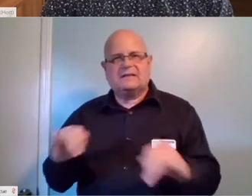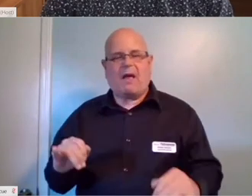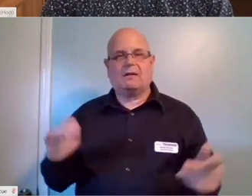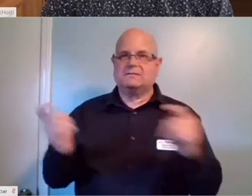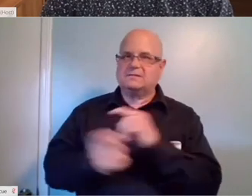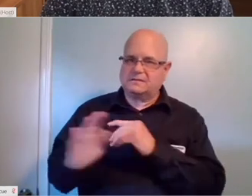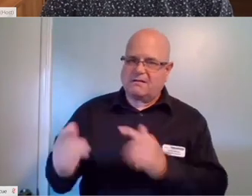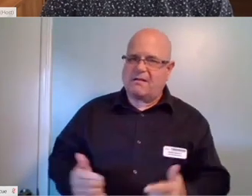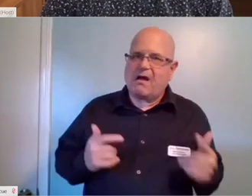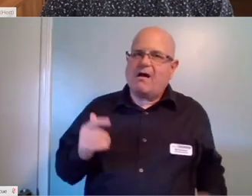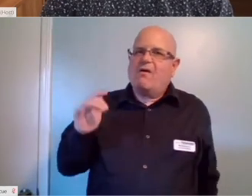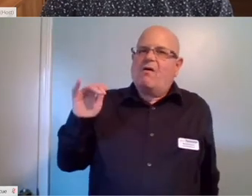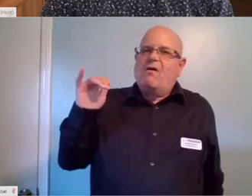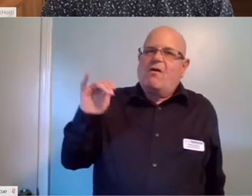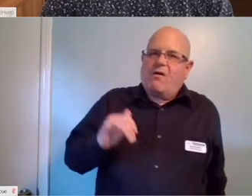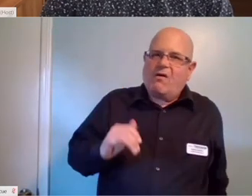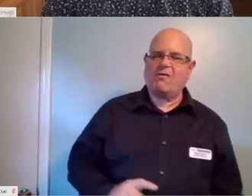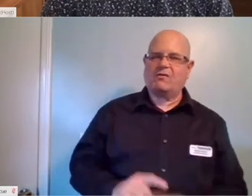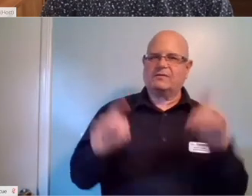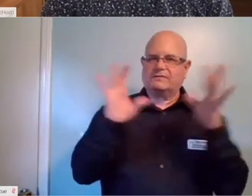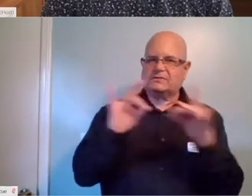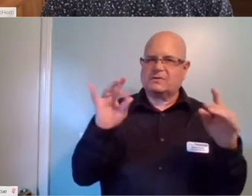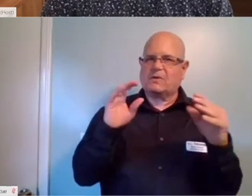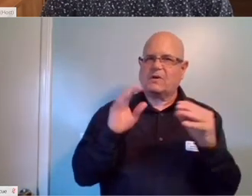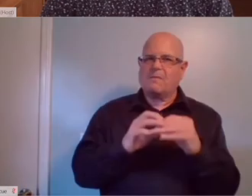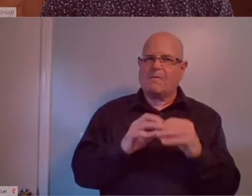I try my best to make sure people understand that part of it.